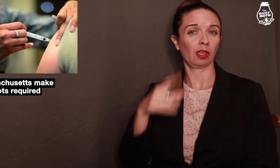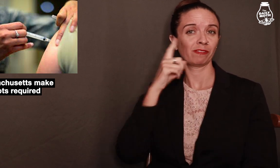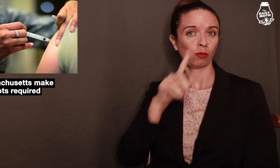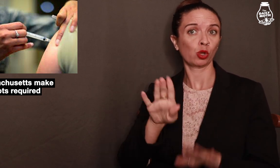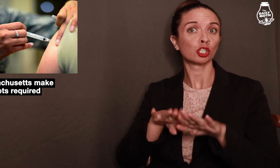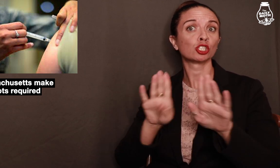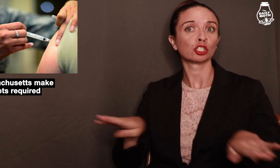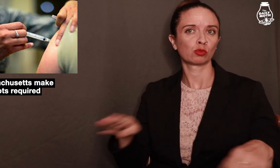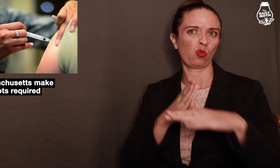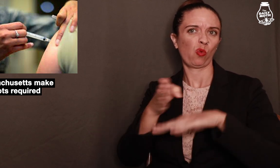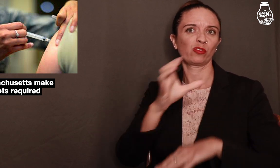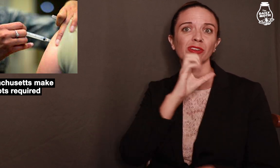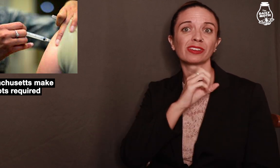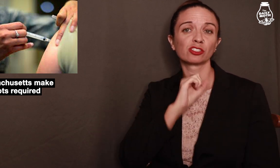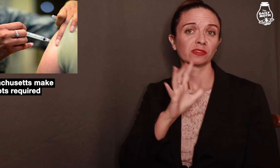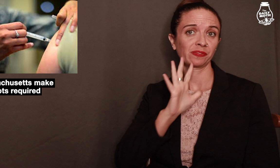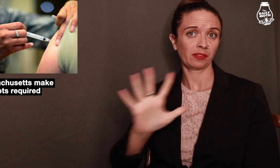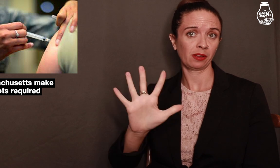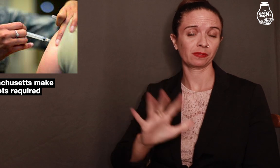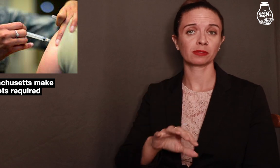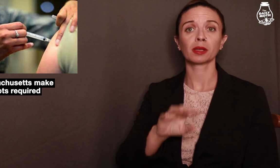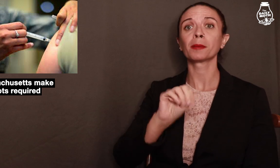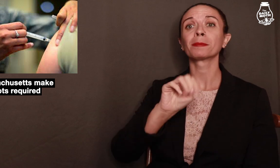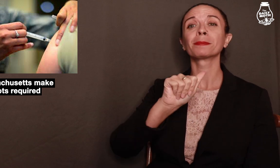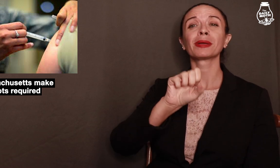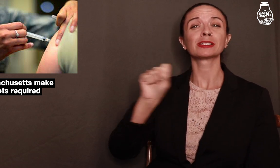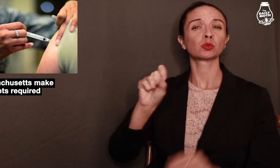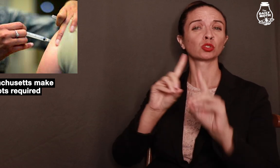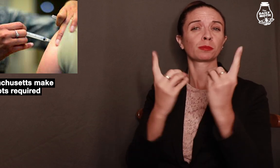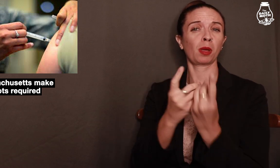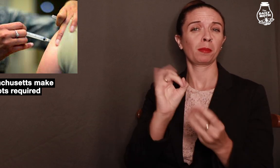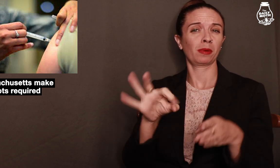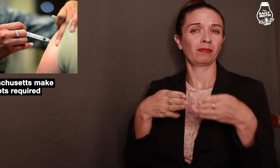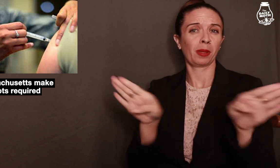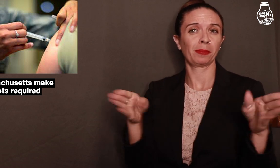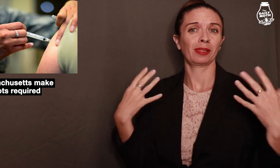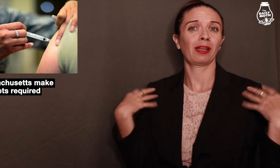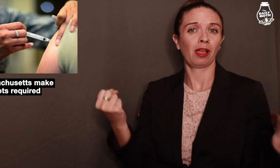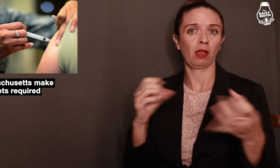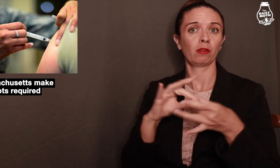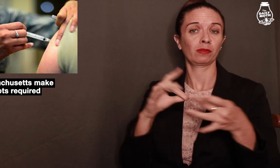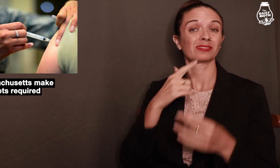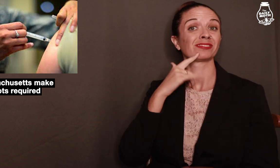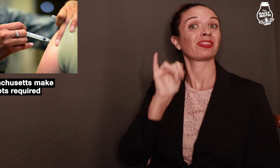do that for children over the age 5. Massachusetts Department of Public Health said that